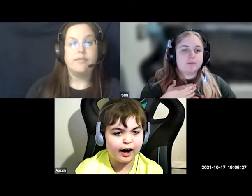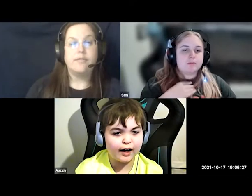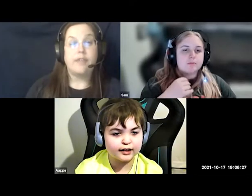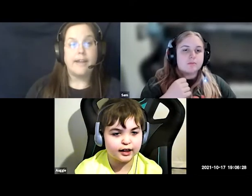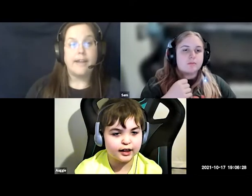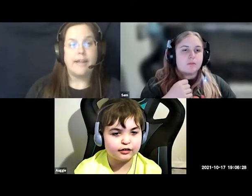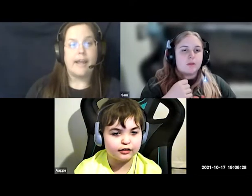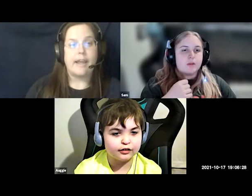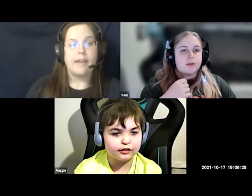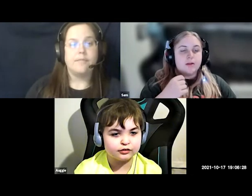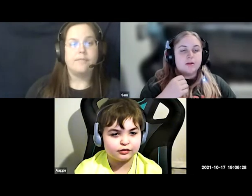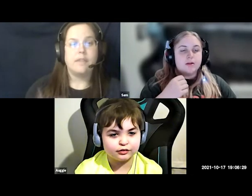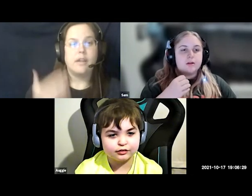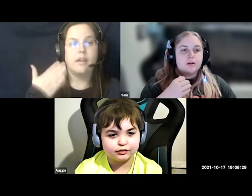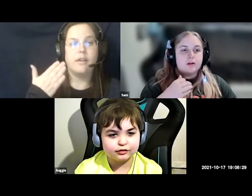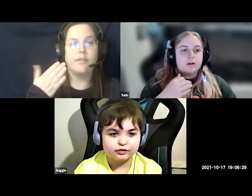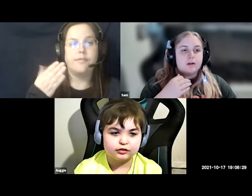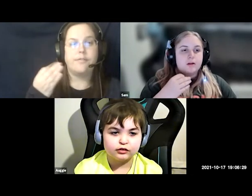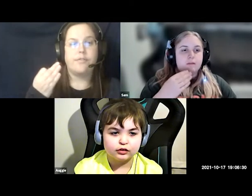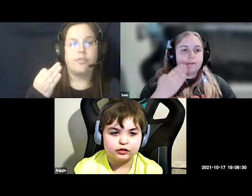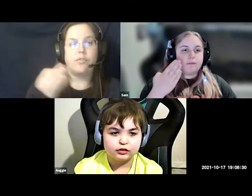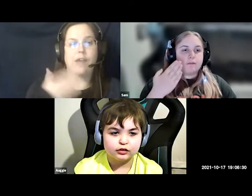Friday Friday